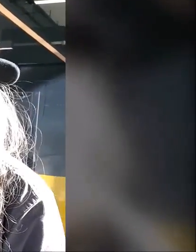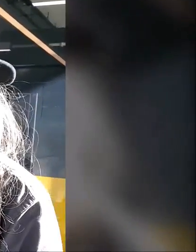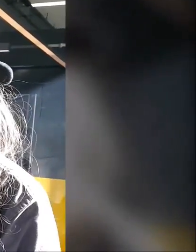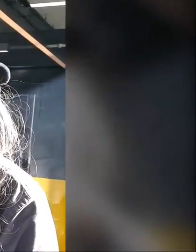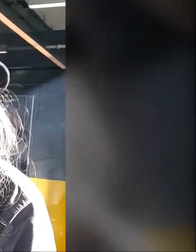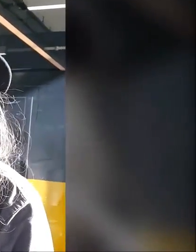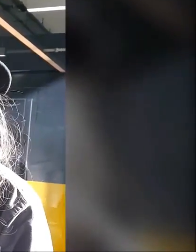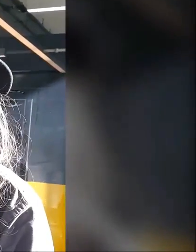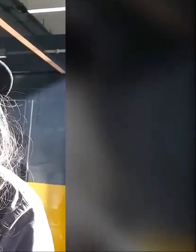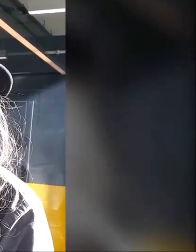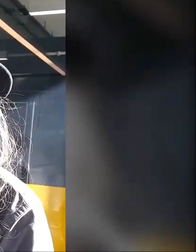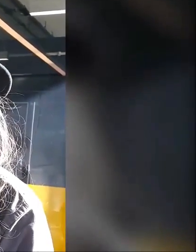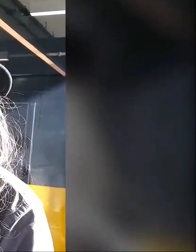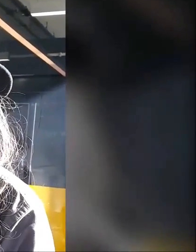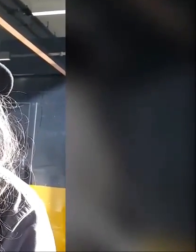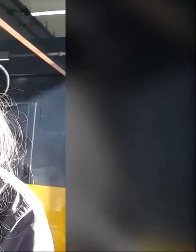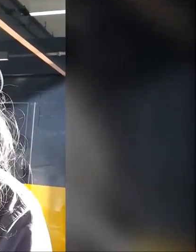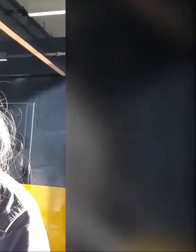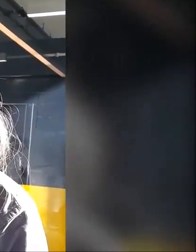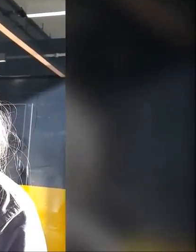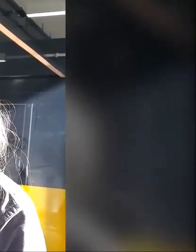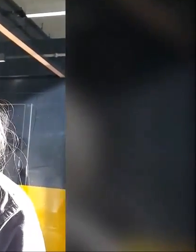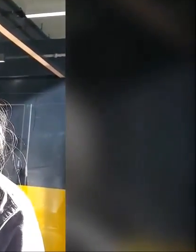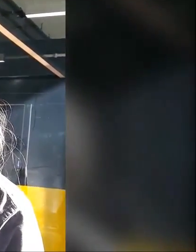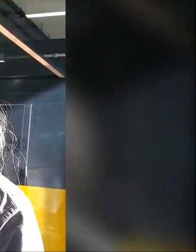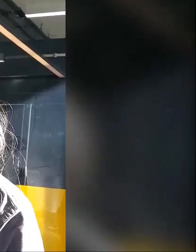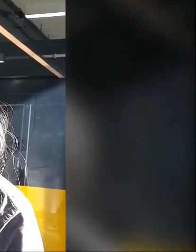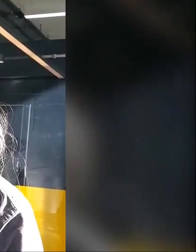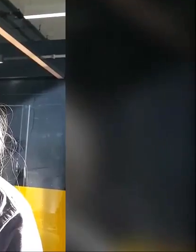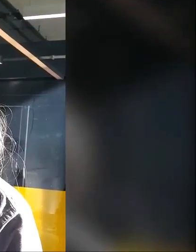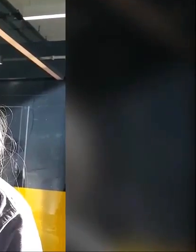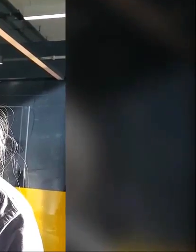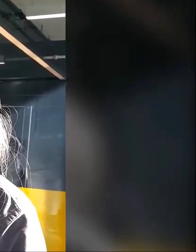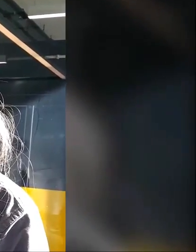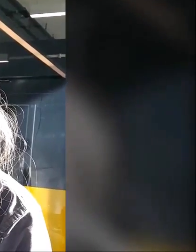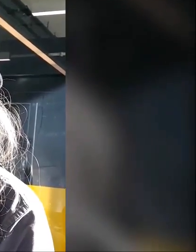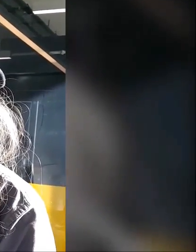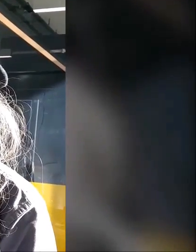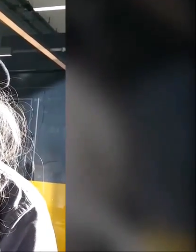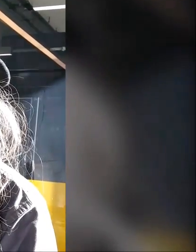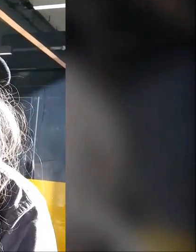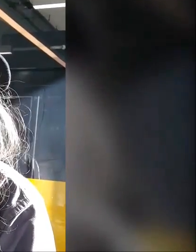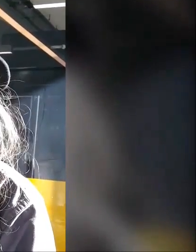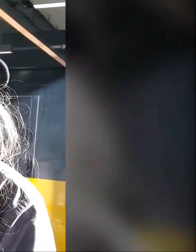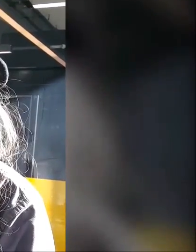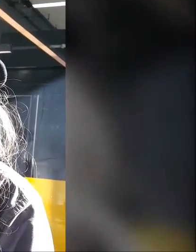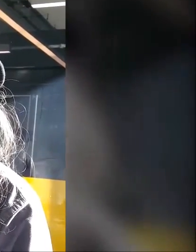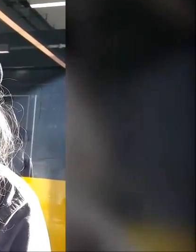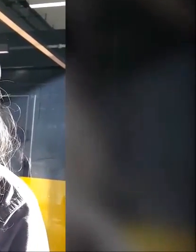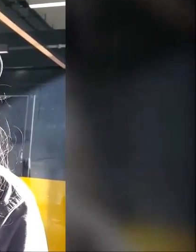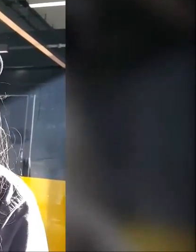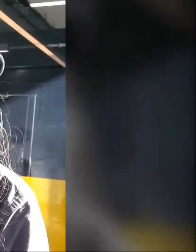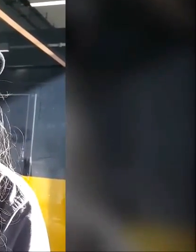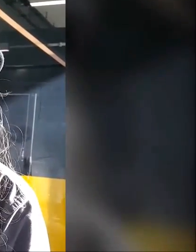It means a lot and it's going to have an impact, be far reaching